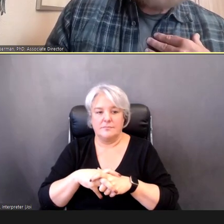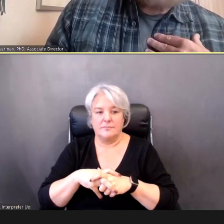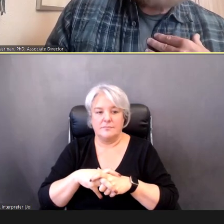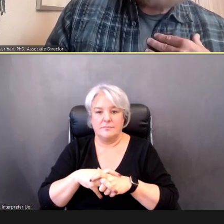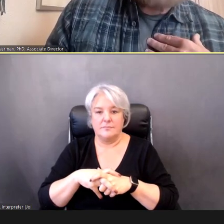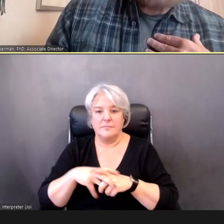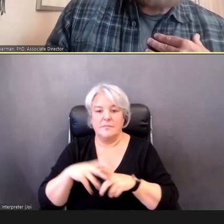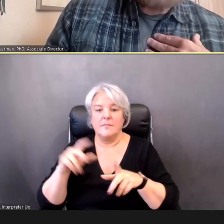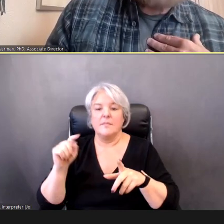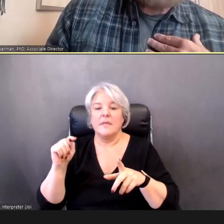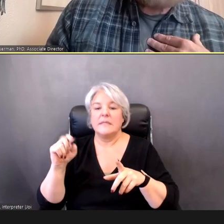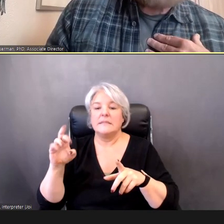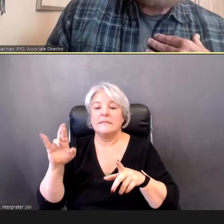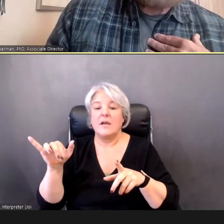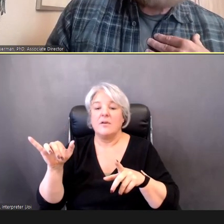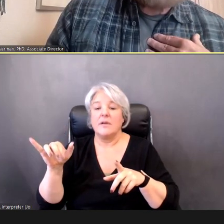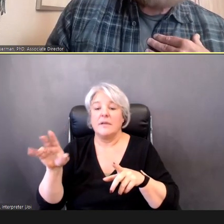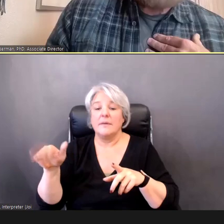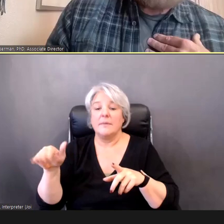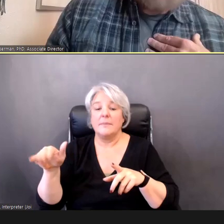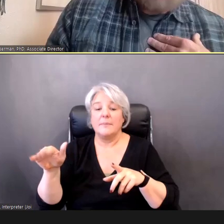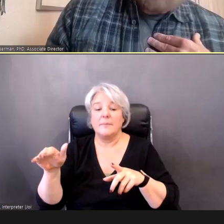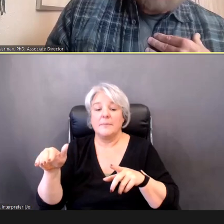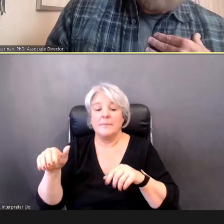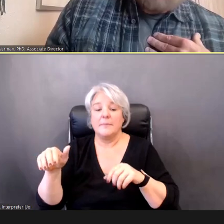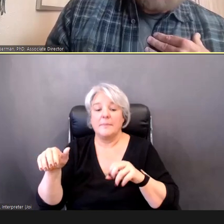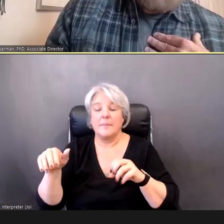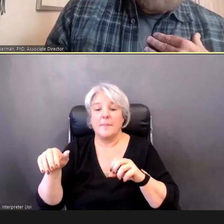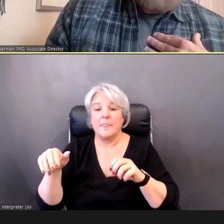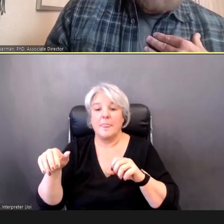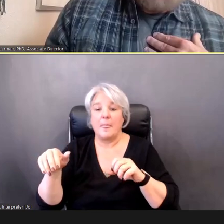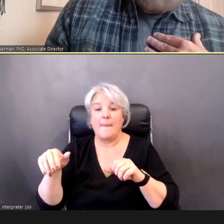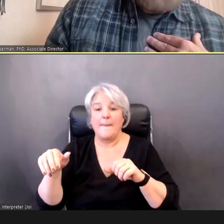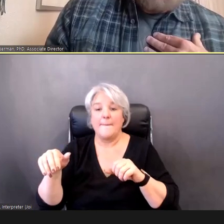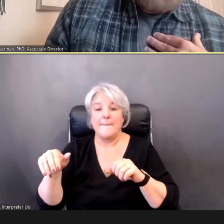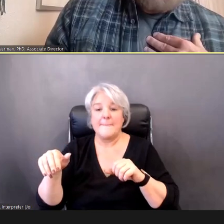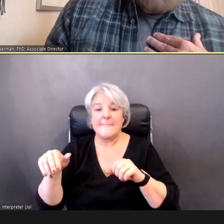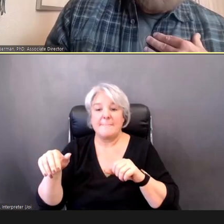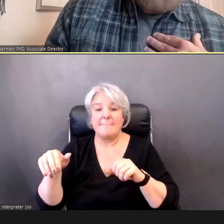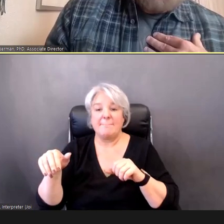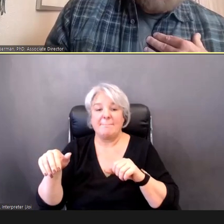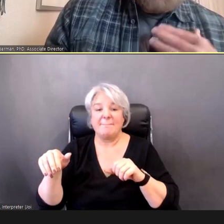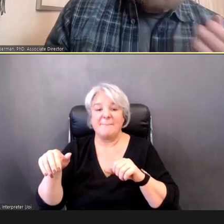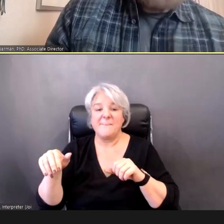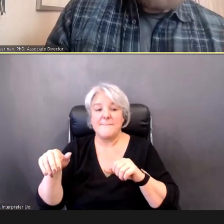What if the Child does fine in responding at first?